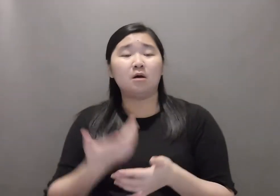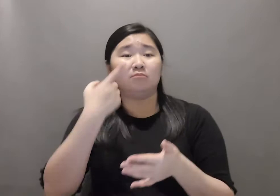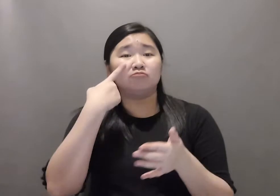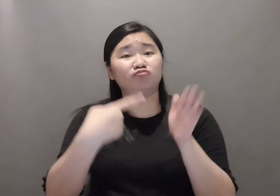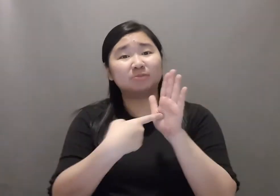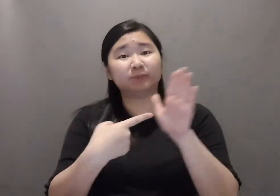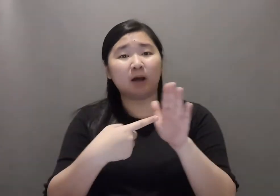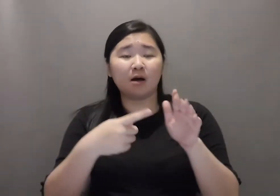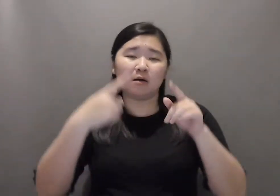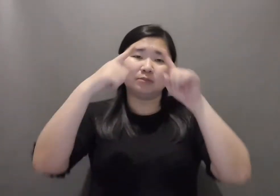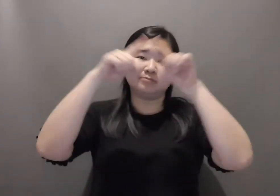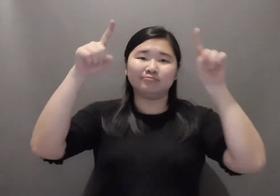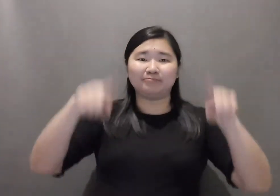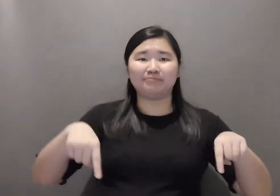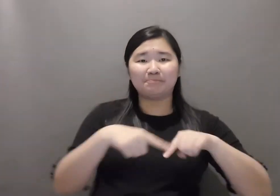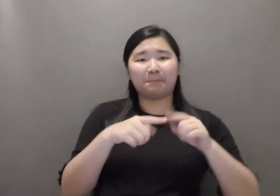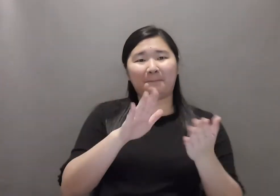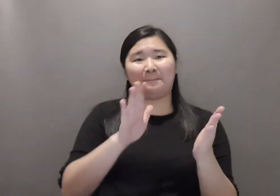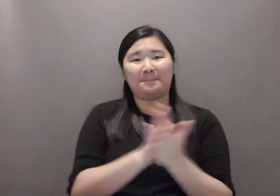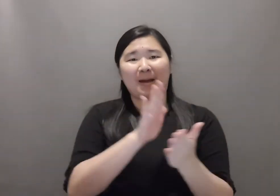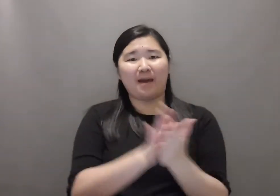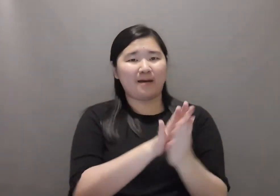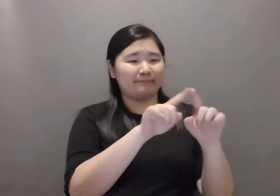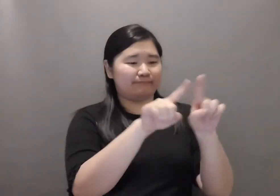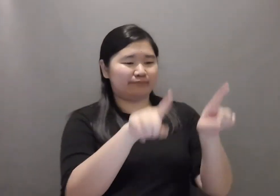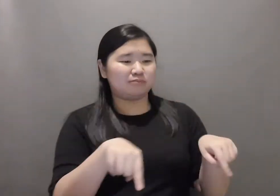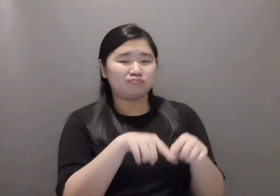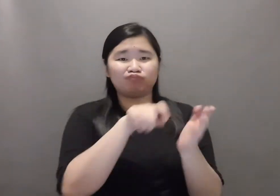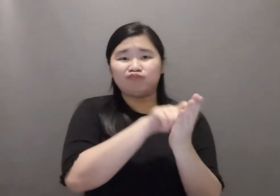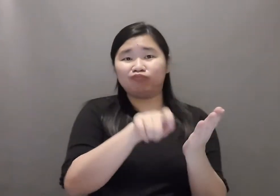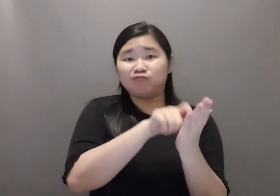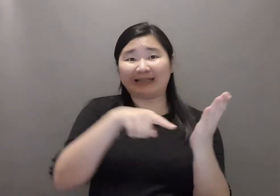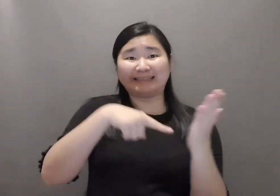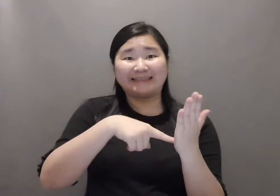For example, the signer will look at the imaginary paper in in front of her body